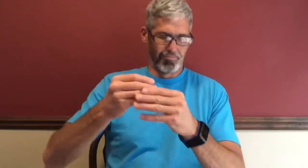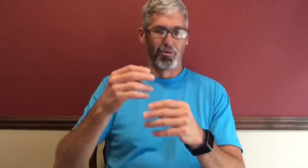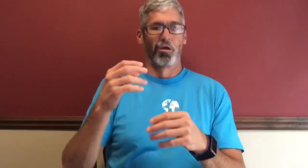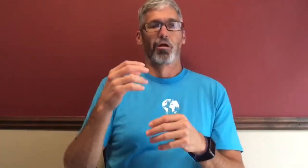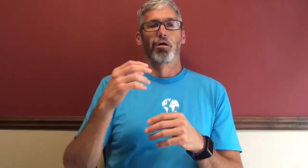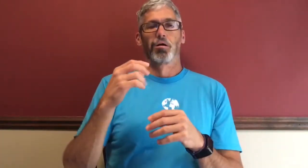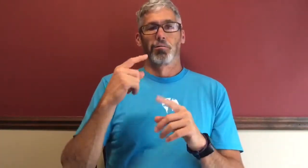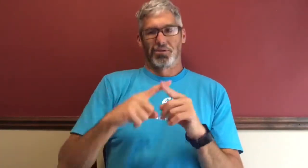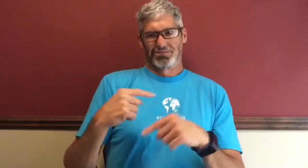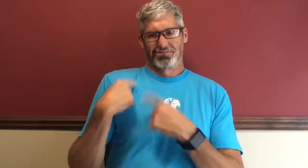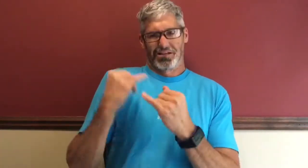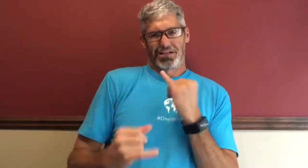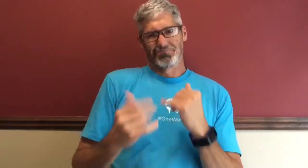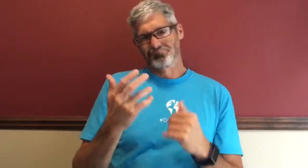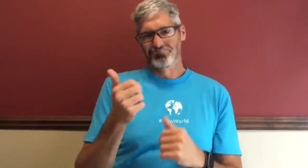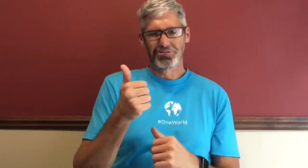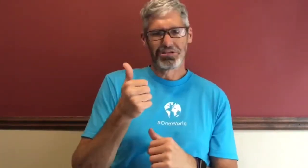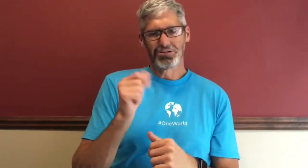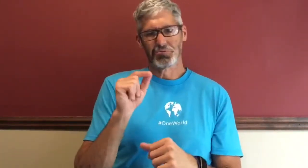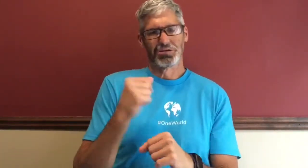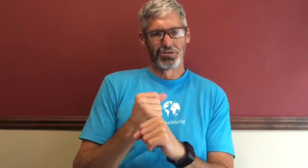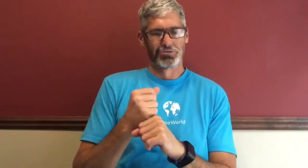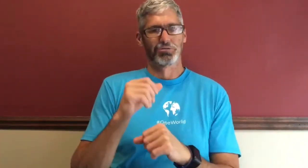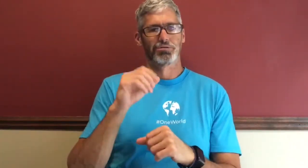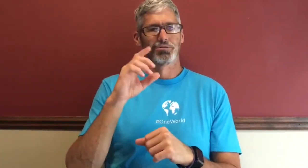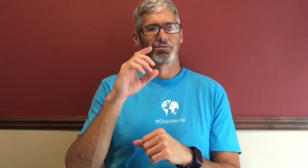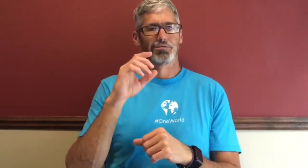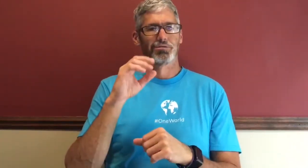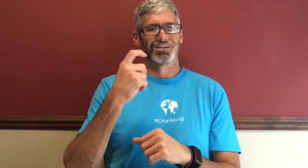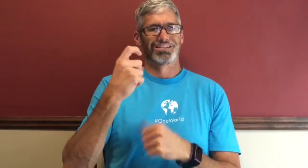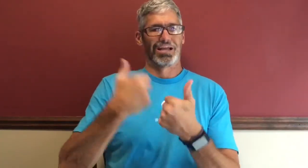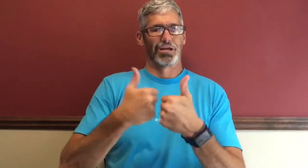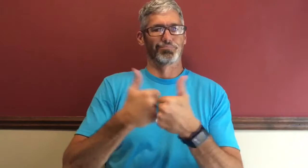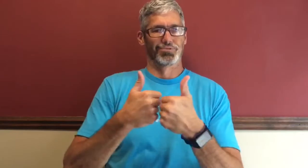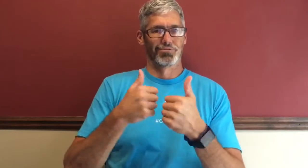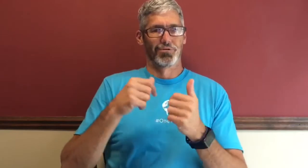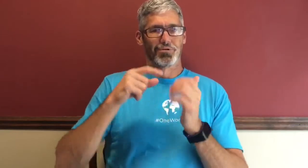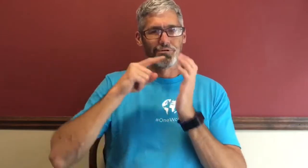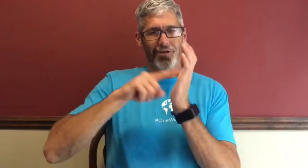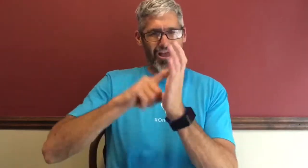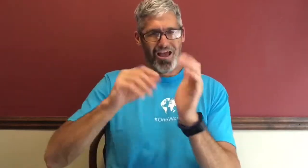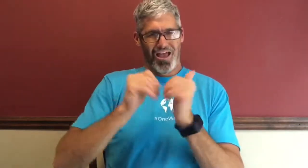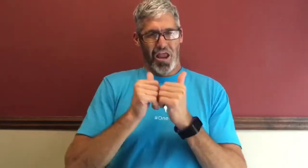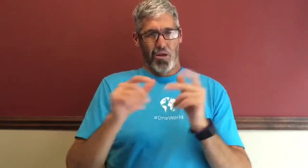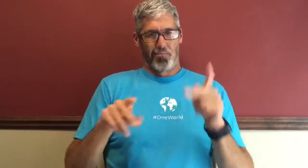the last hundred years and plus in the last 10 or 20 years about the X Games